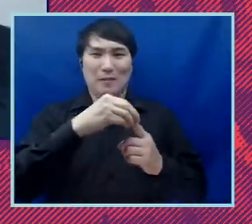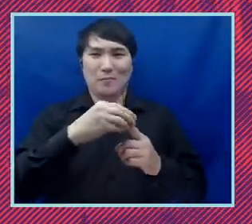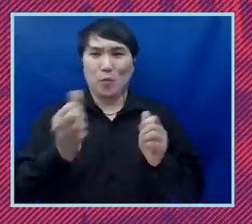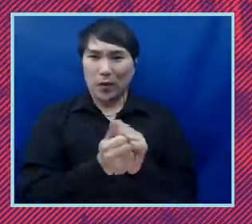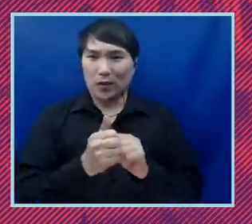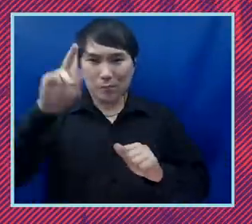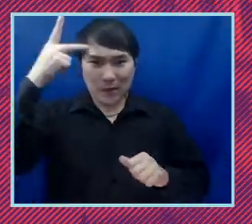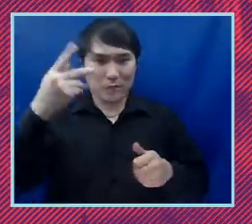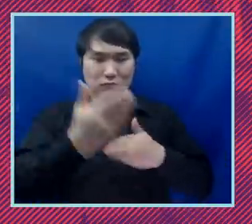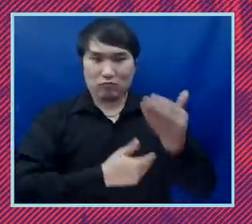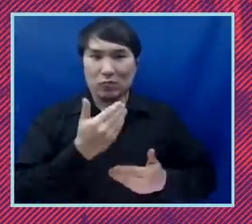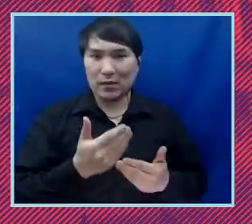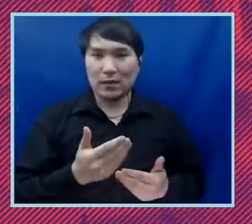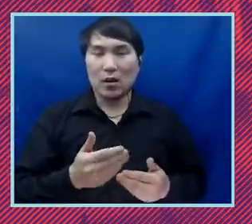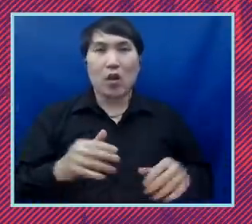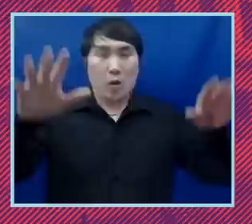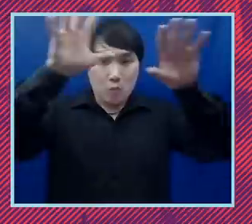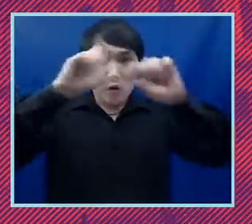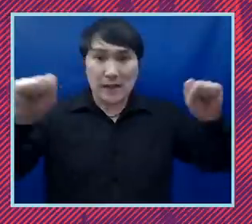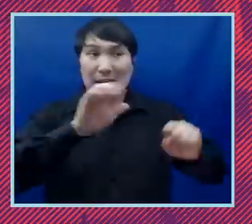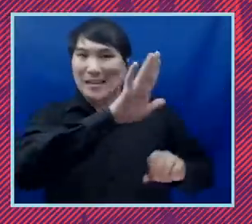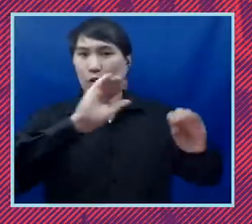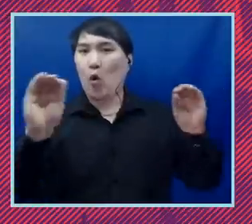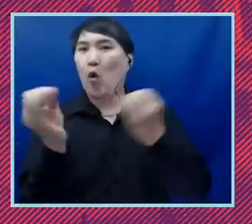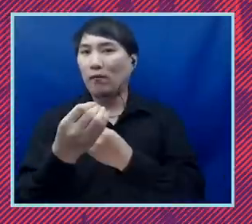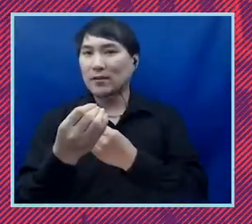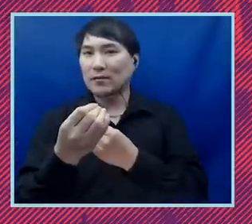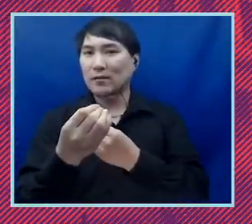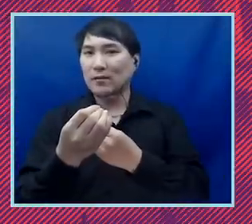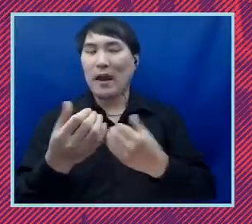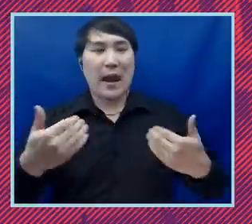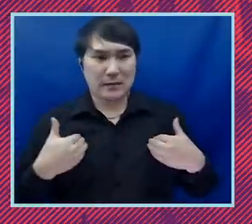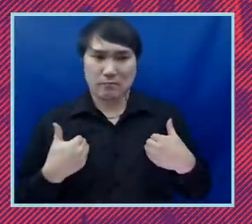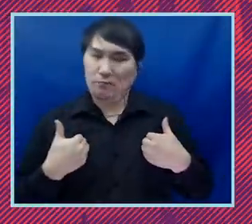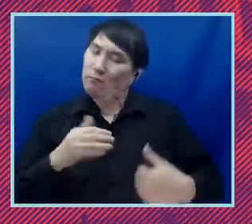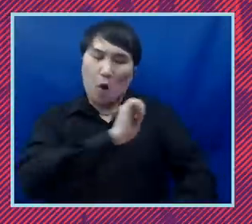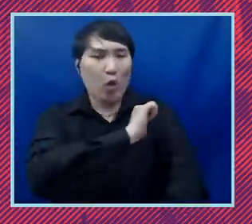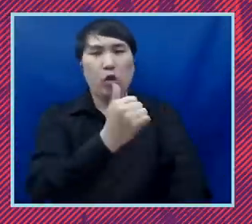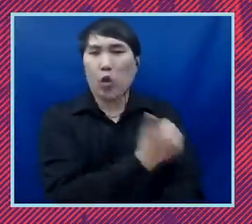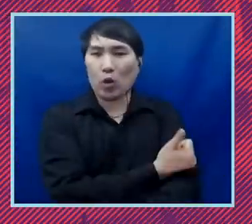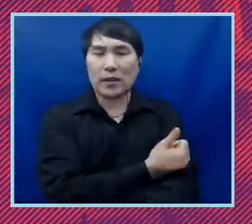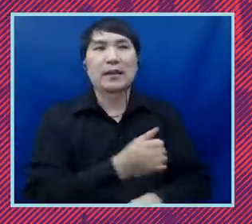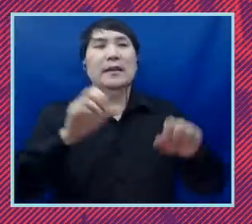president, the office of the president, has a great deal of authority to take policy action,